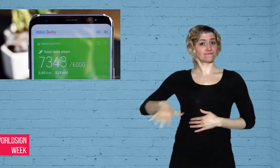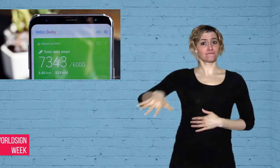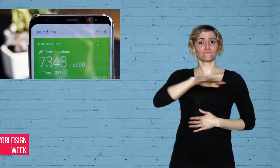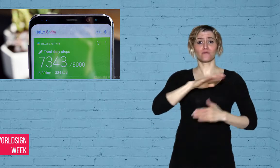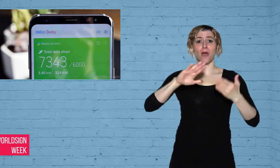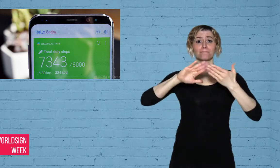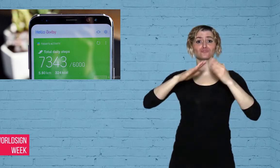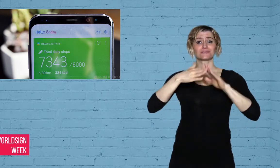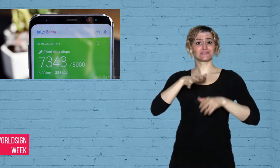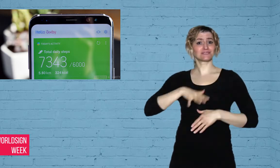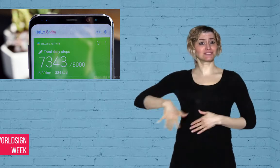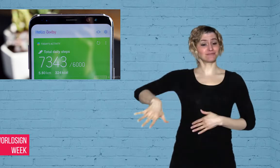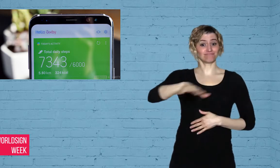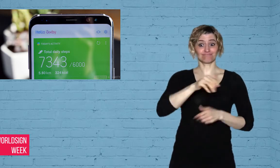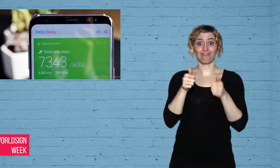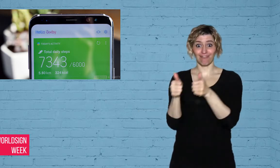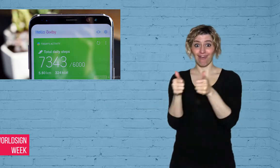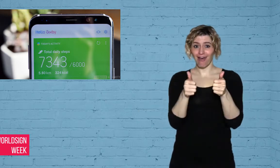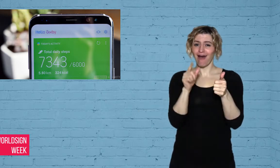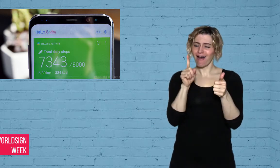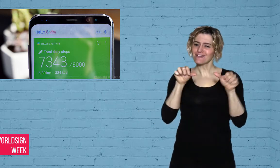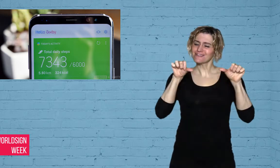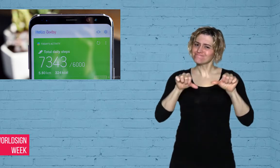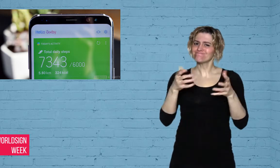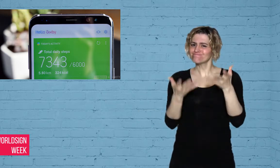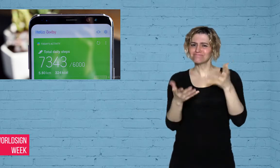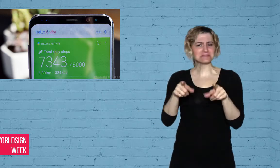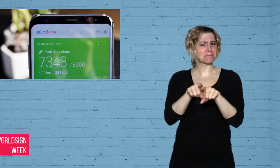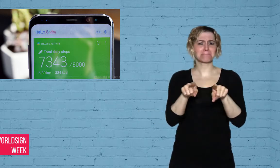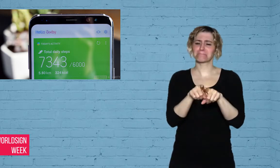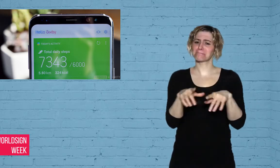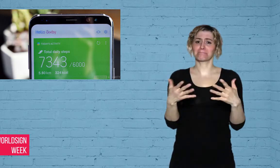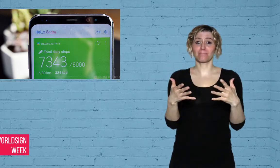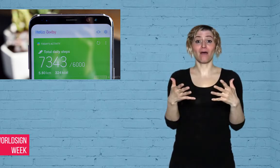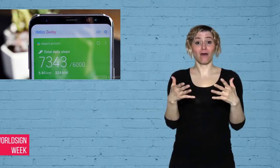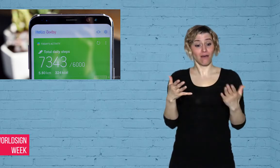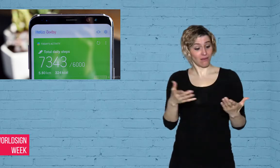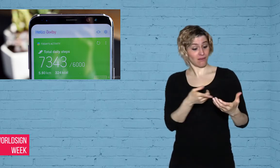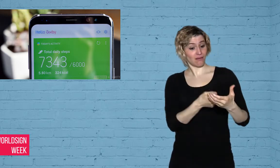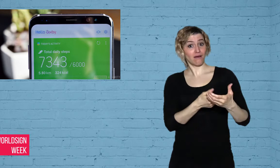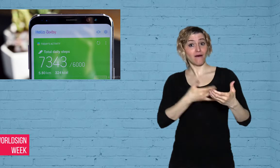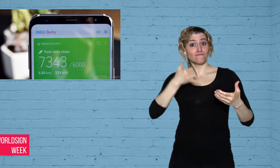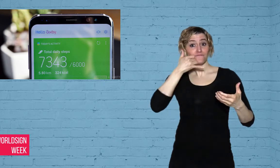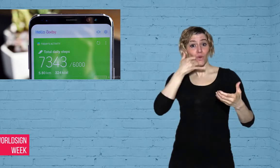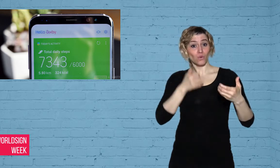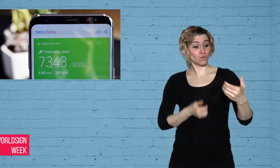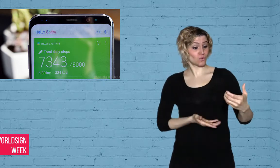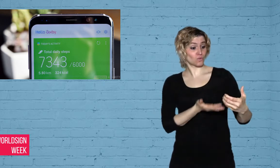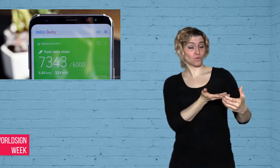is true for smartphones. With pagers,